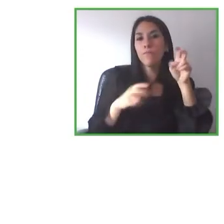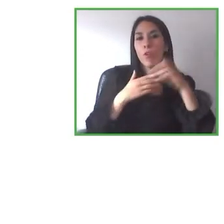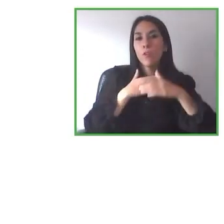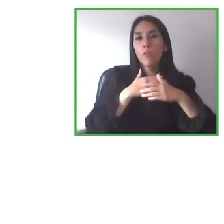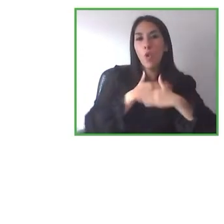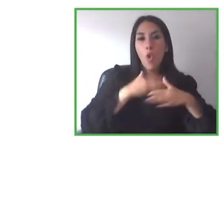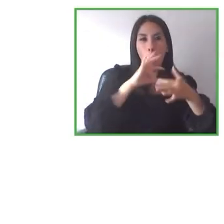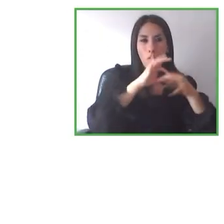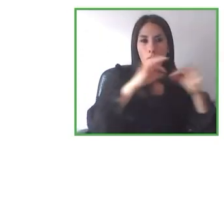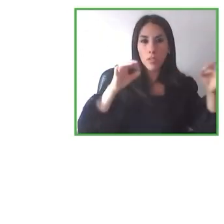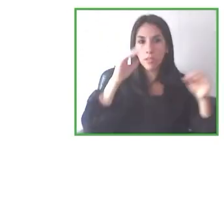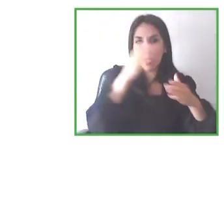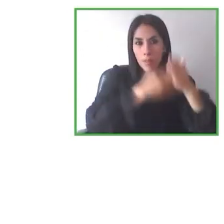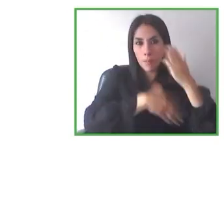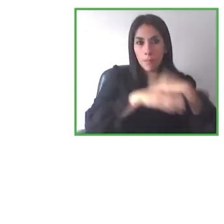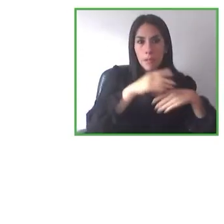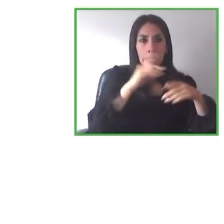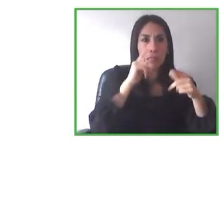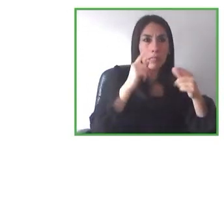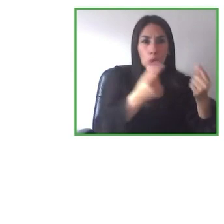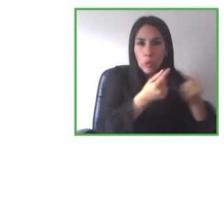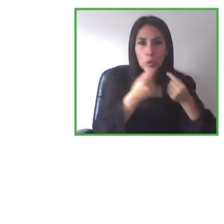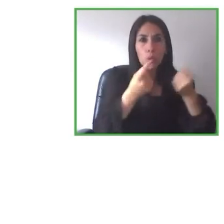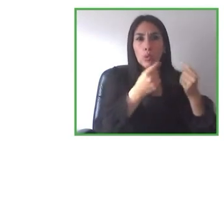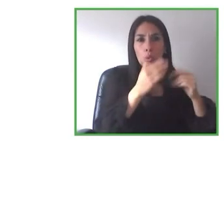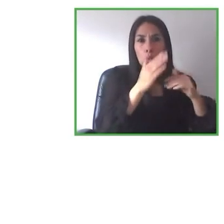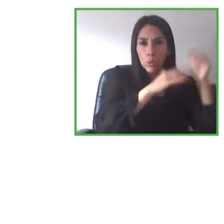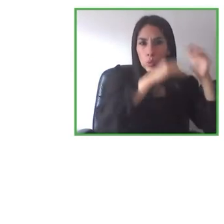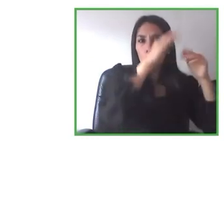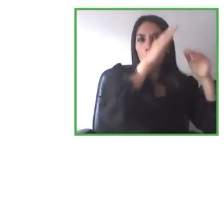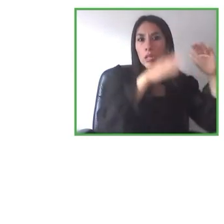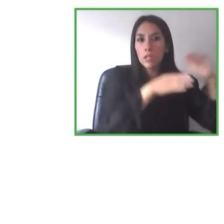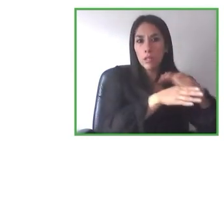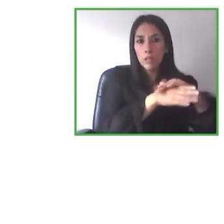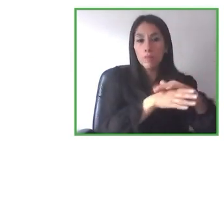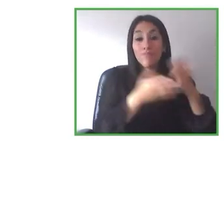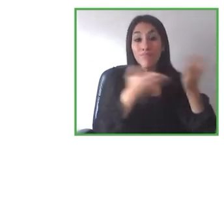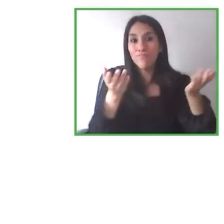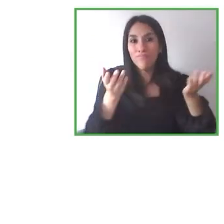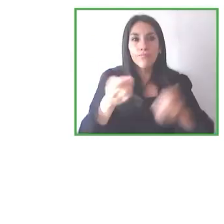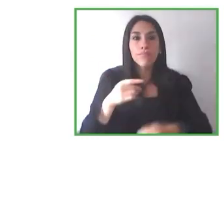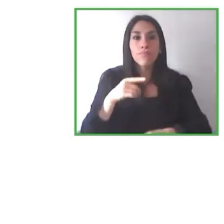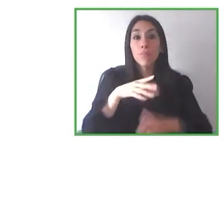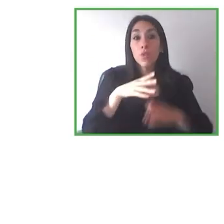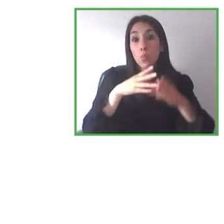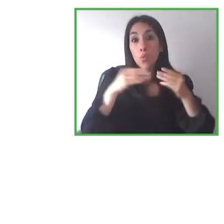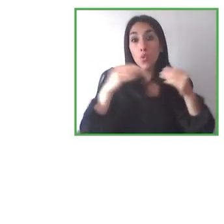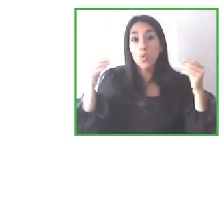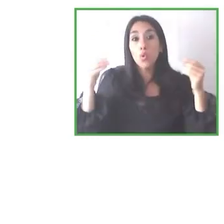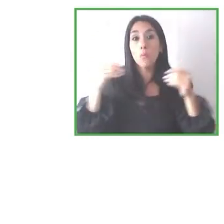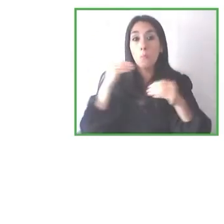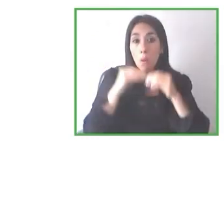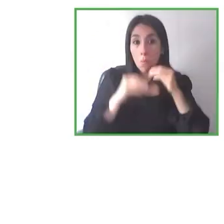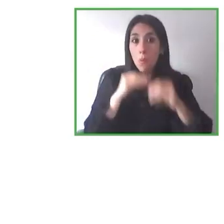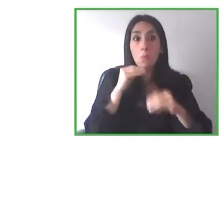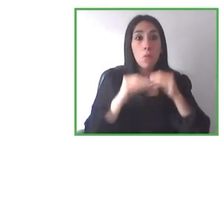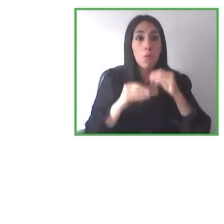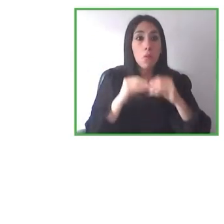. They're still facing many issues in terms of accessibility. So when we take it to Latin America,